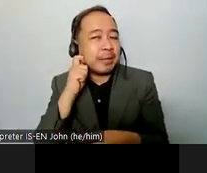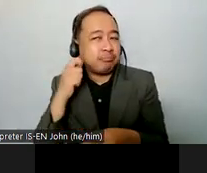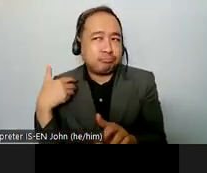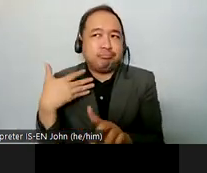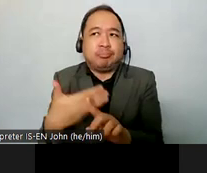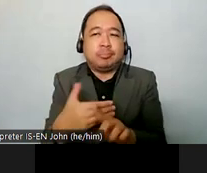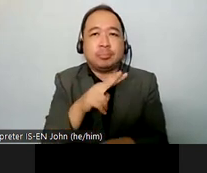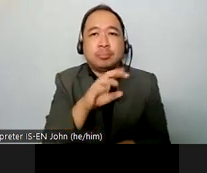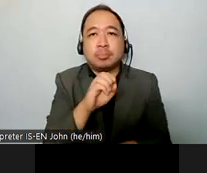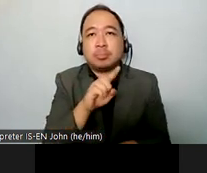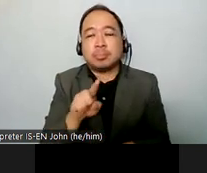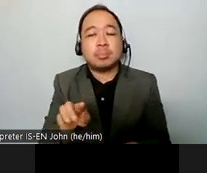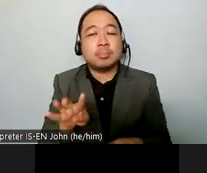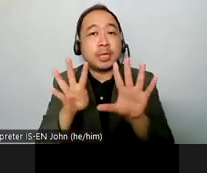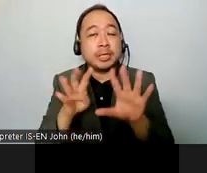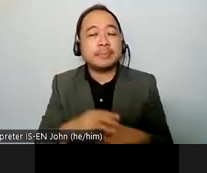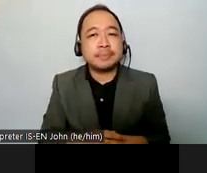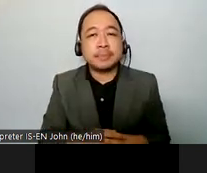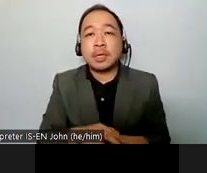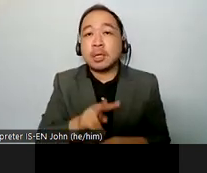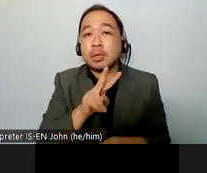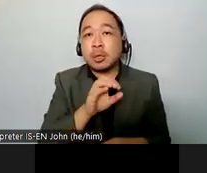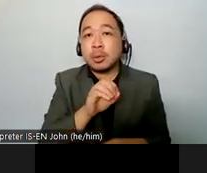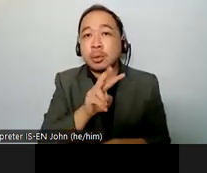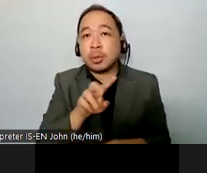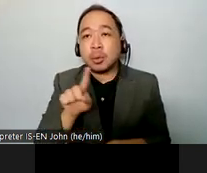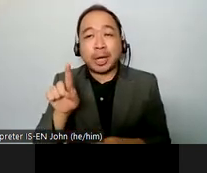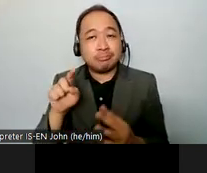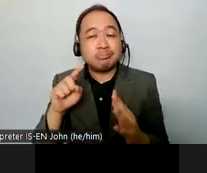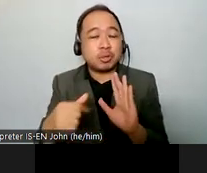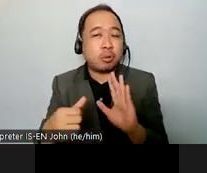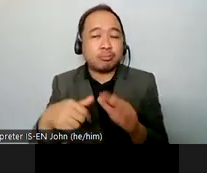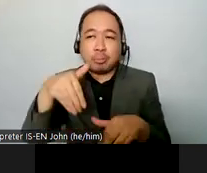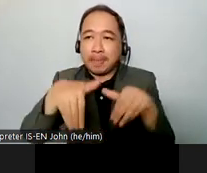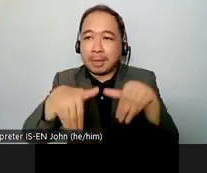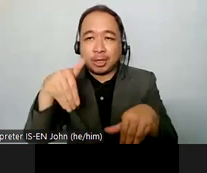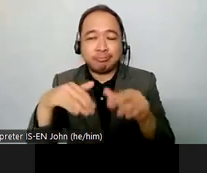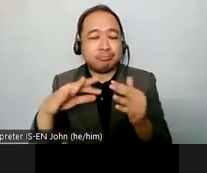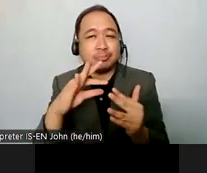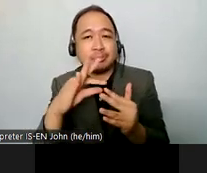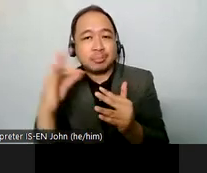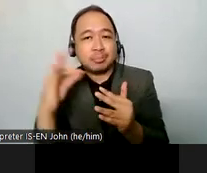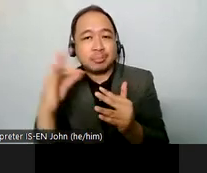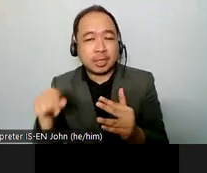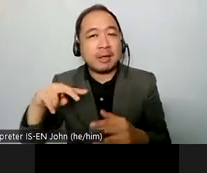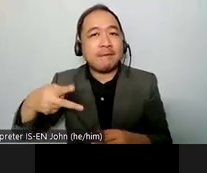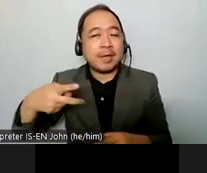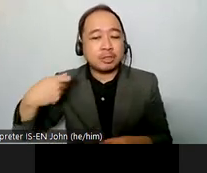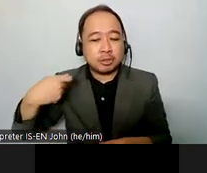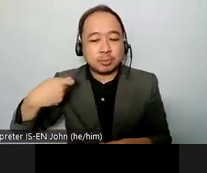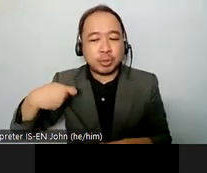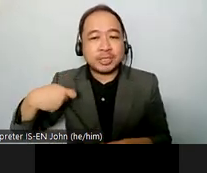she has been elected as one of the vice president of seder committee for the period of 2020 and 2022